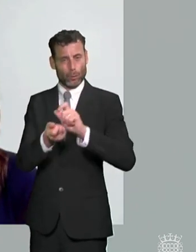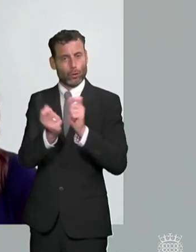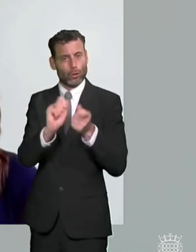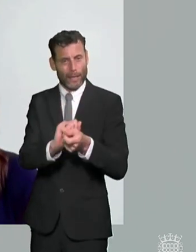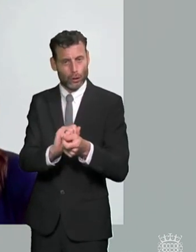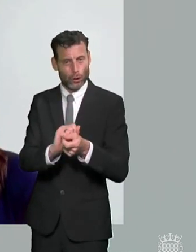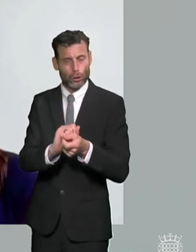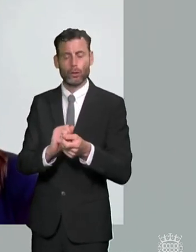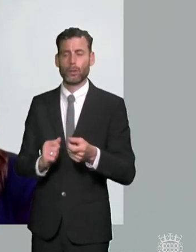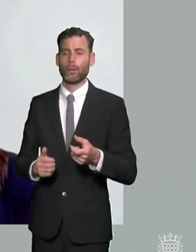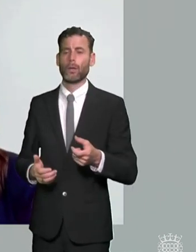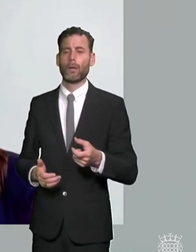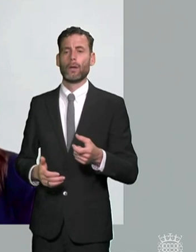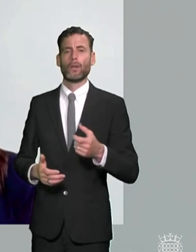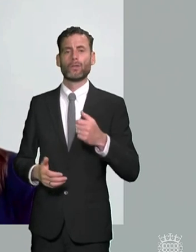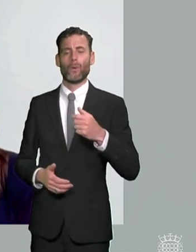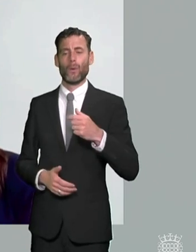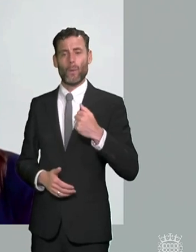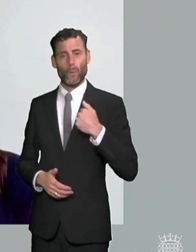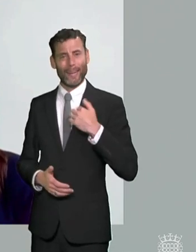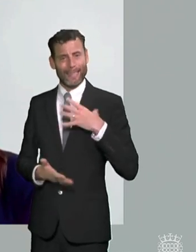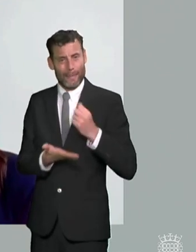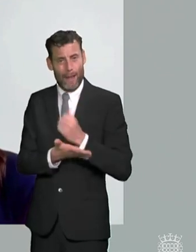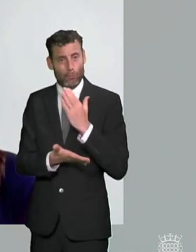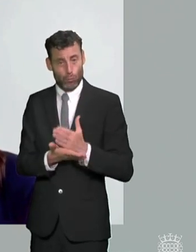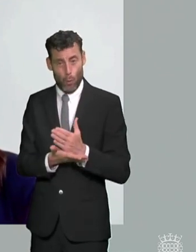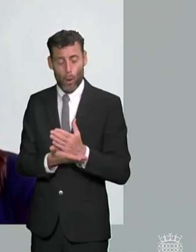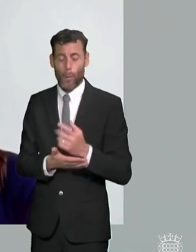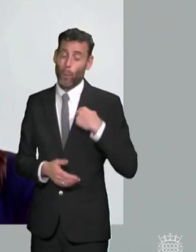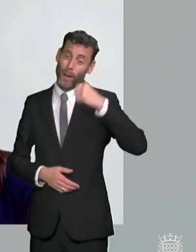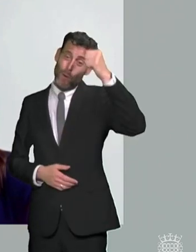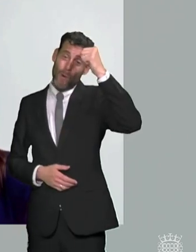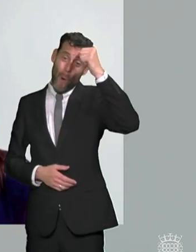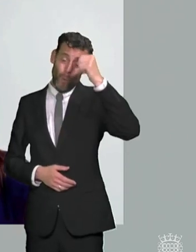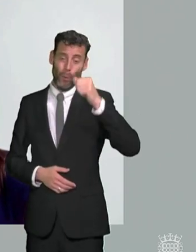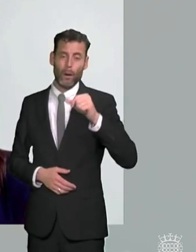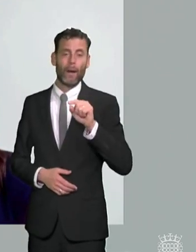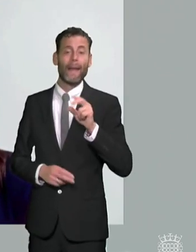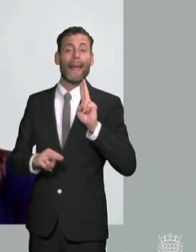of threshold so that fewer children and young people will qualify for an ehc needs assessment